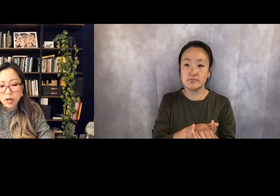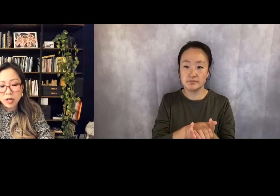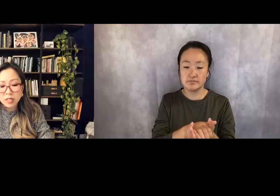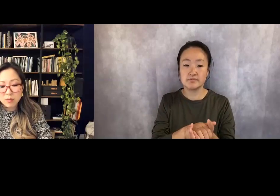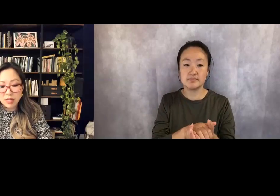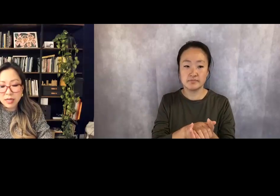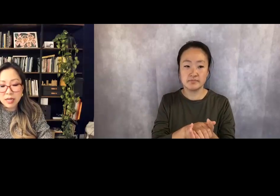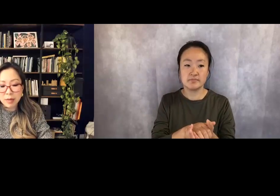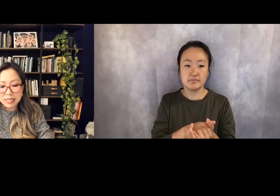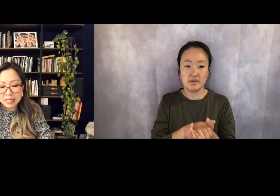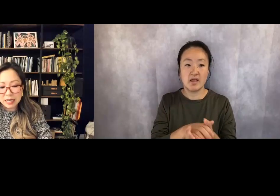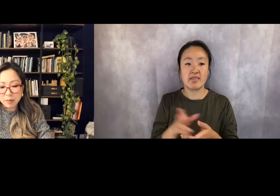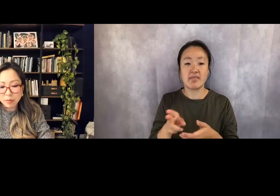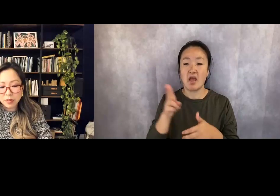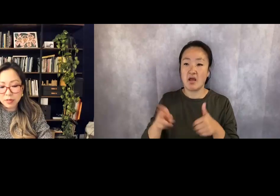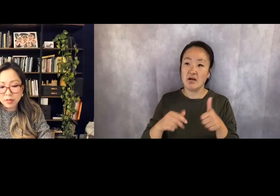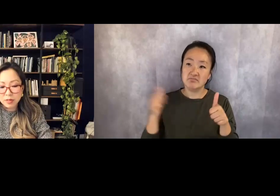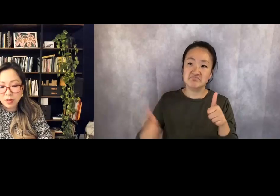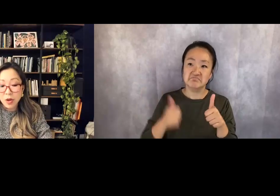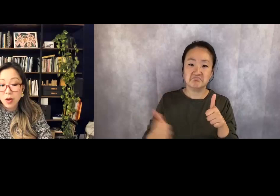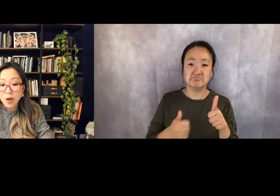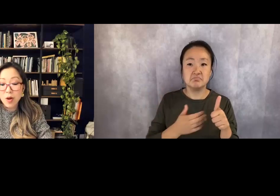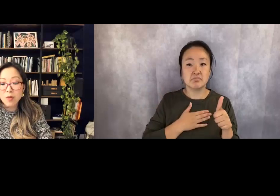hunt me in my sleep.